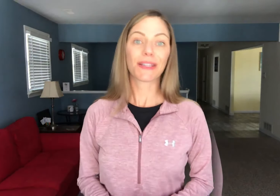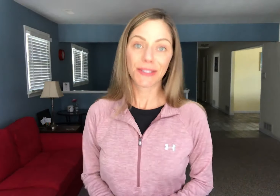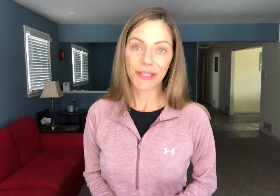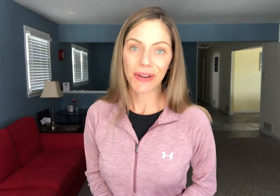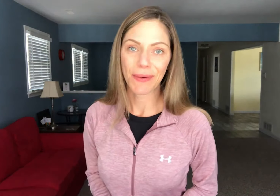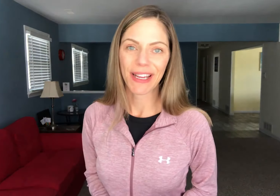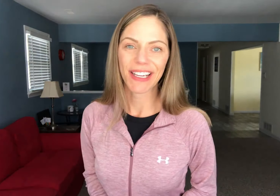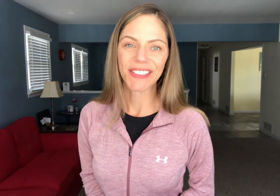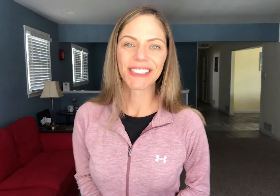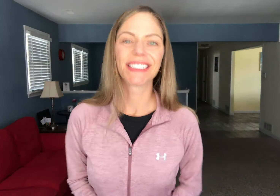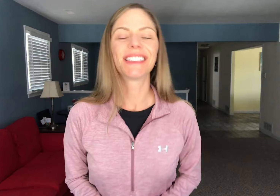So here we go.